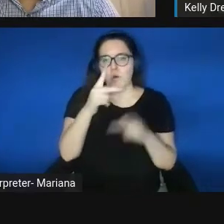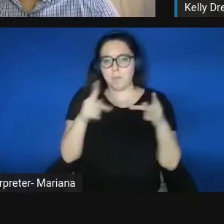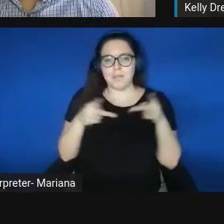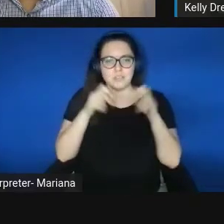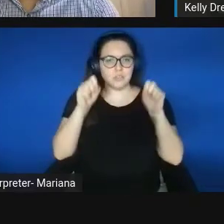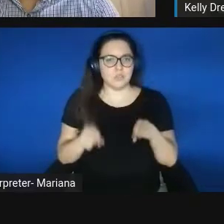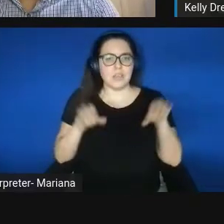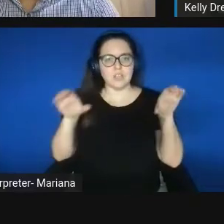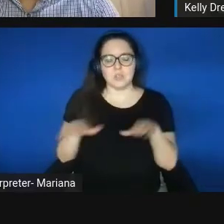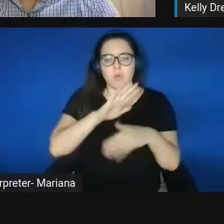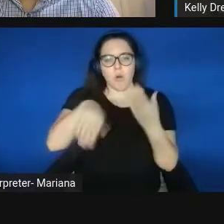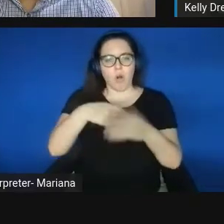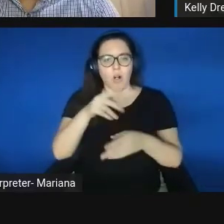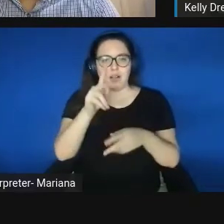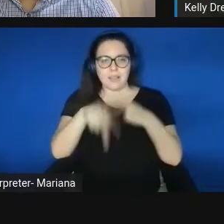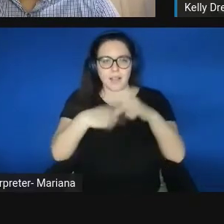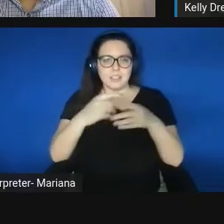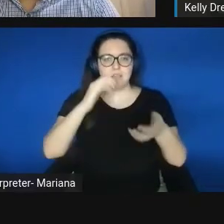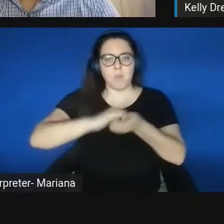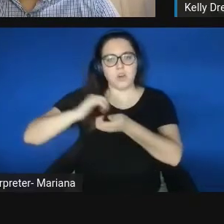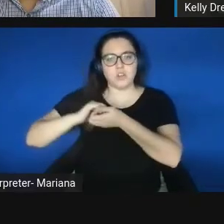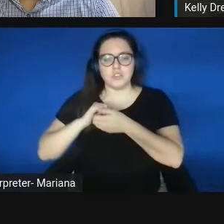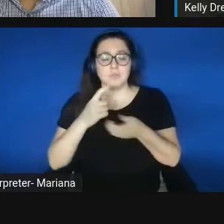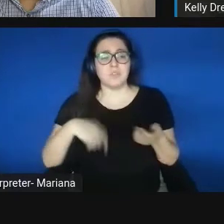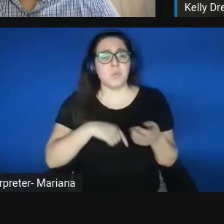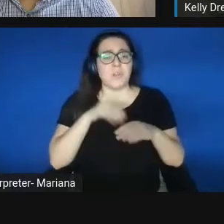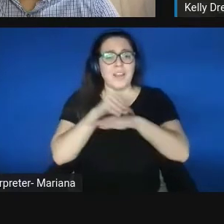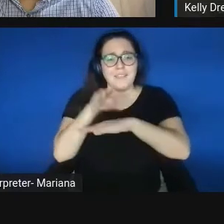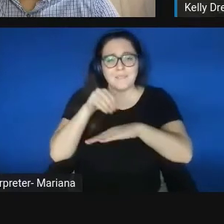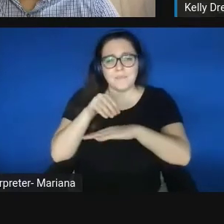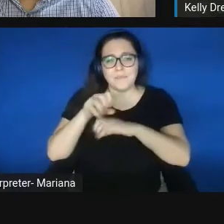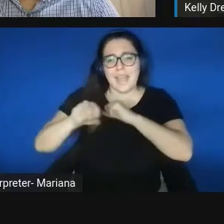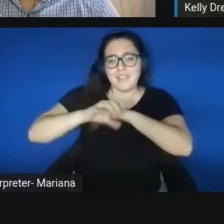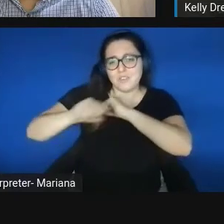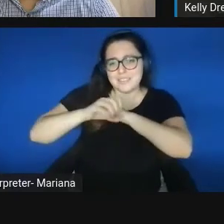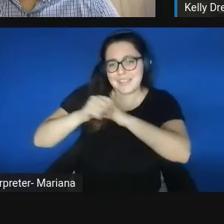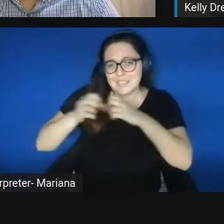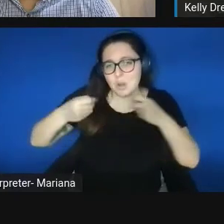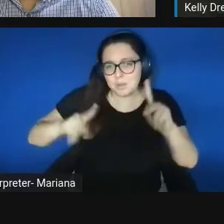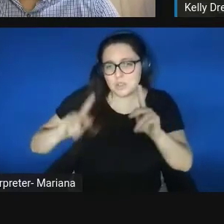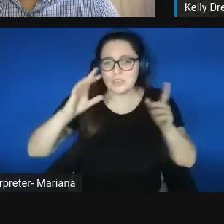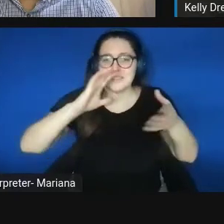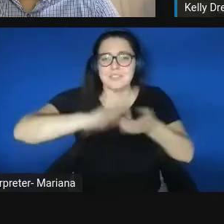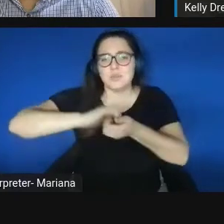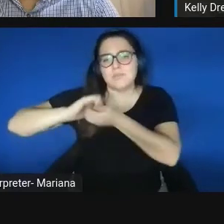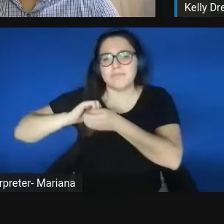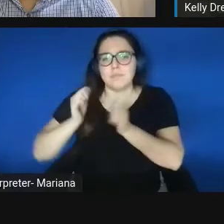so we're always advertising opportunities to connect with our innovators in several ways.